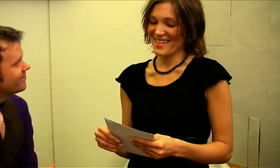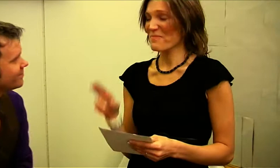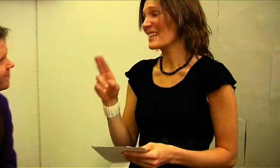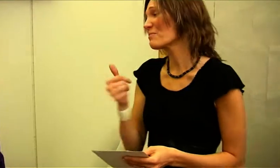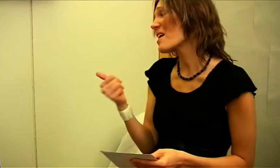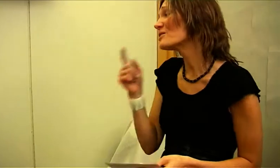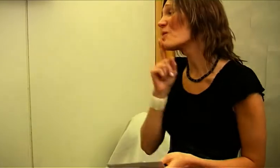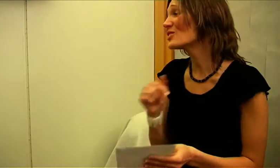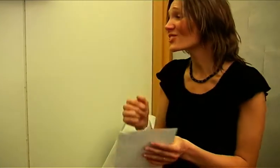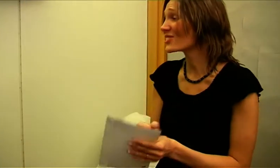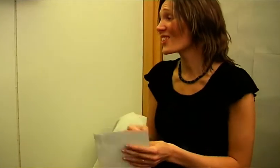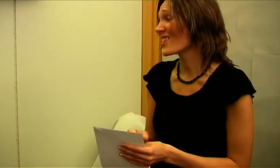It's just a little thing...